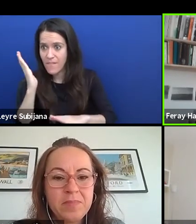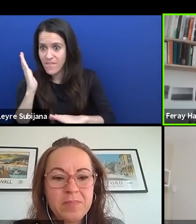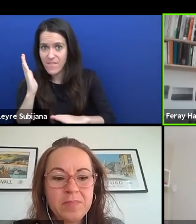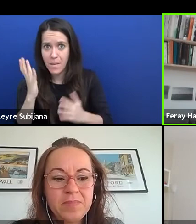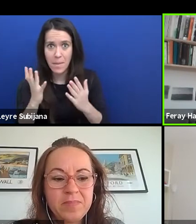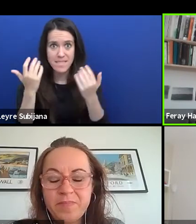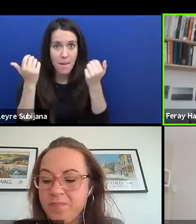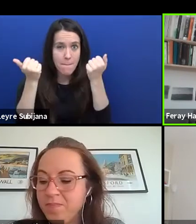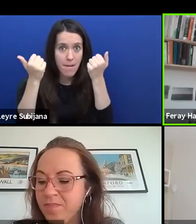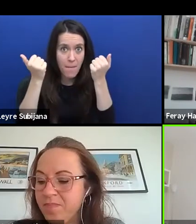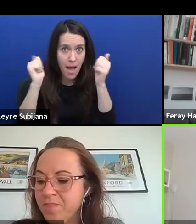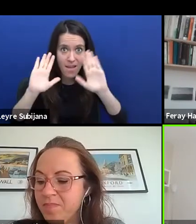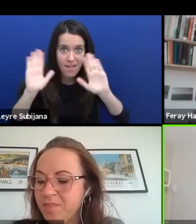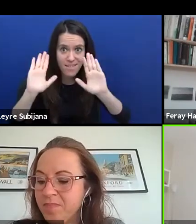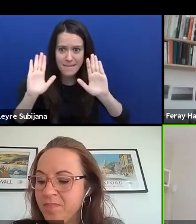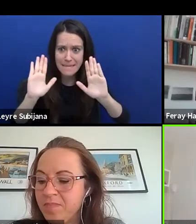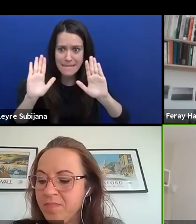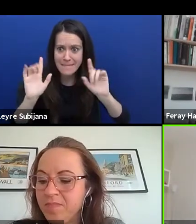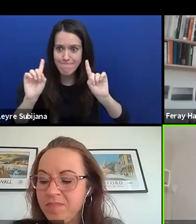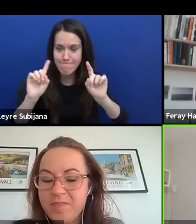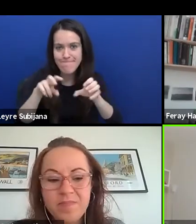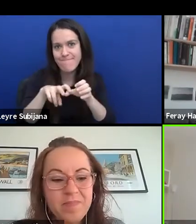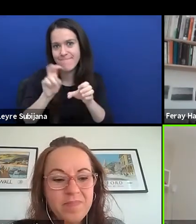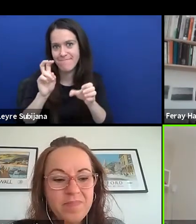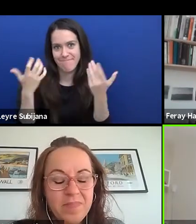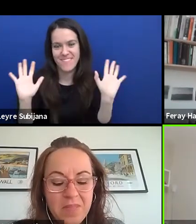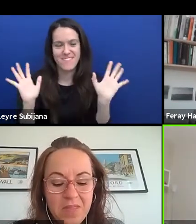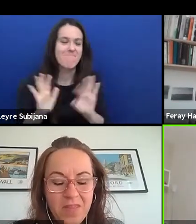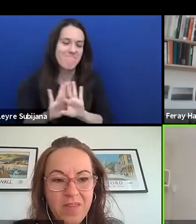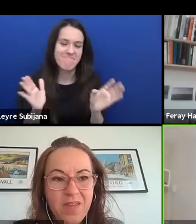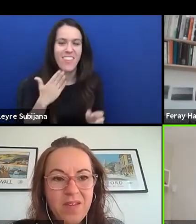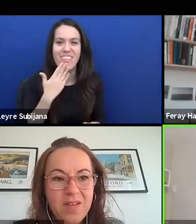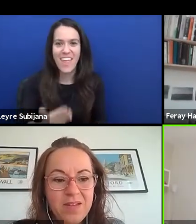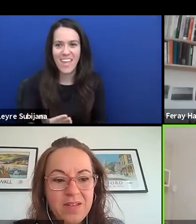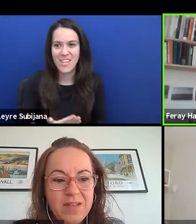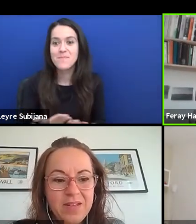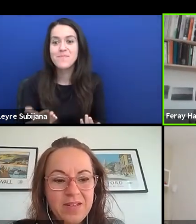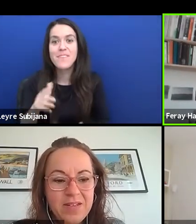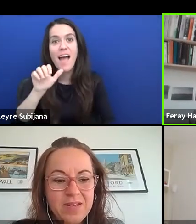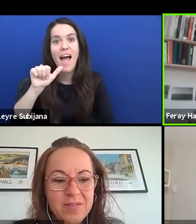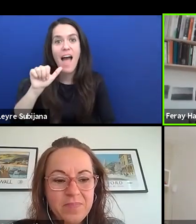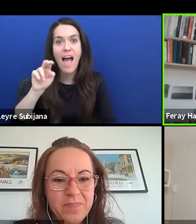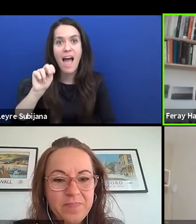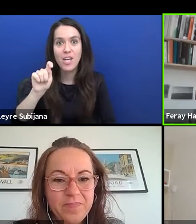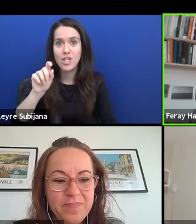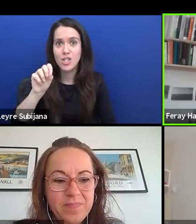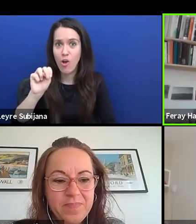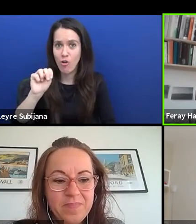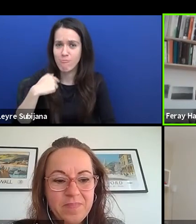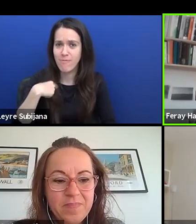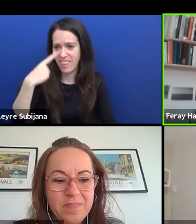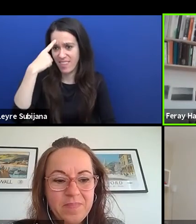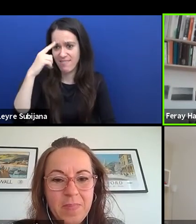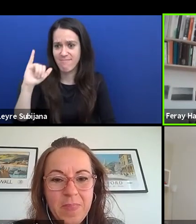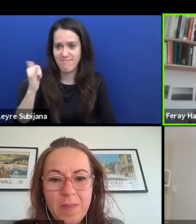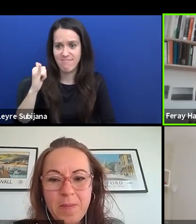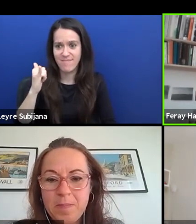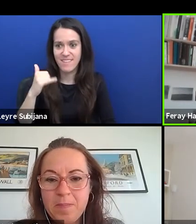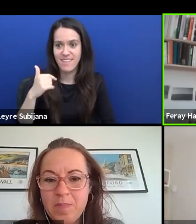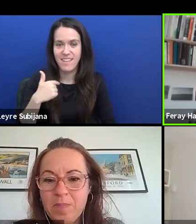and if not, thank Cristina. But Anton, to be honest, I'm really touched by what you are saying